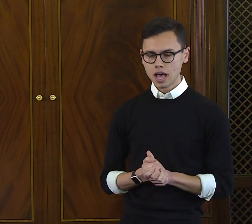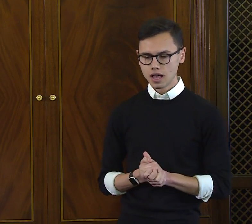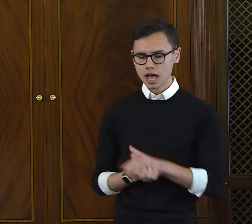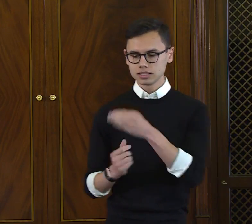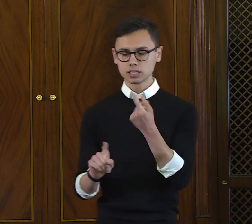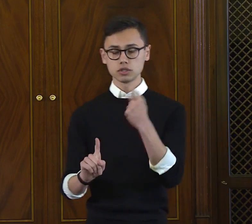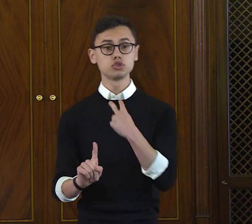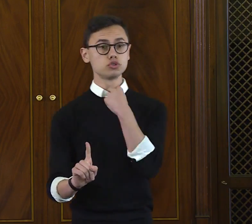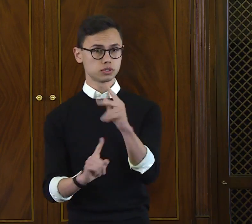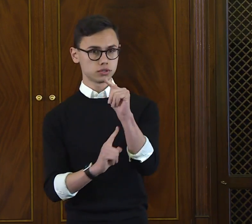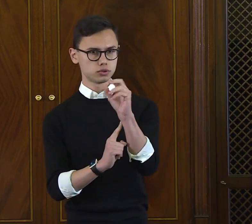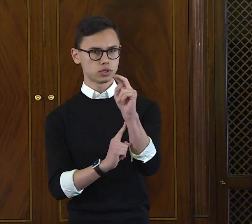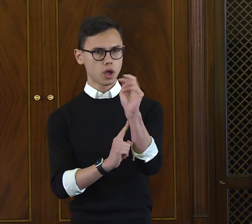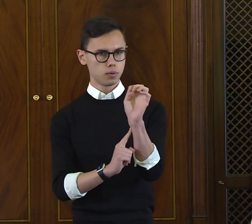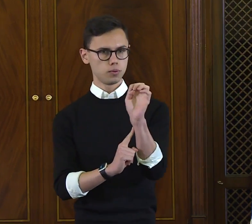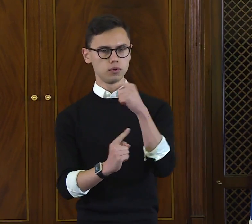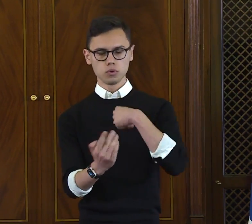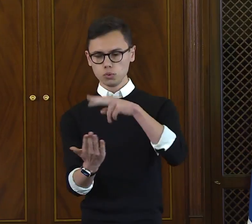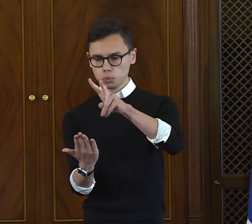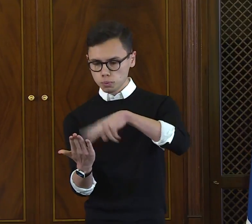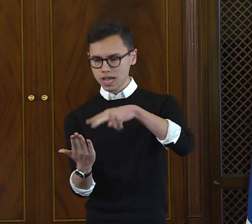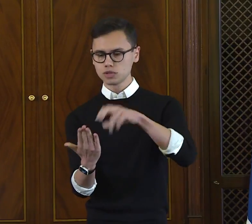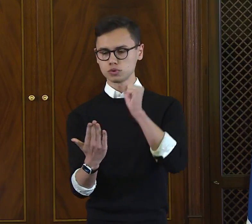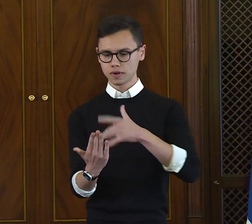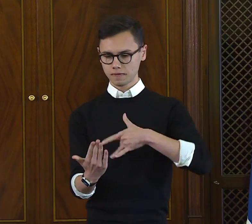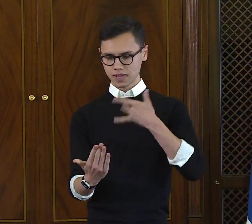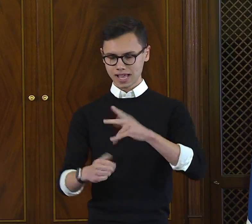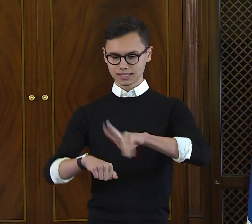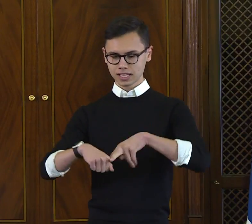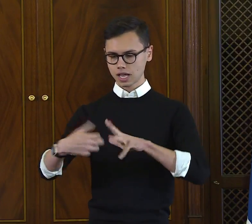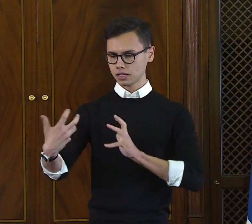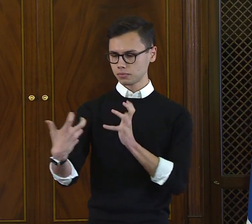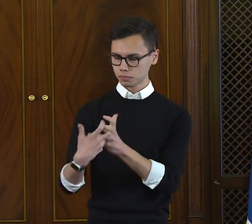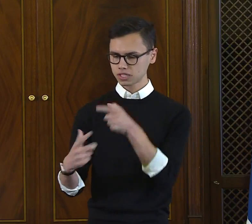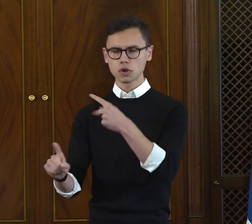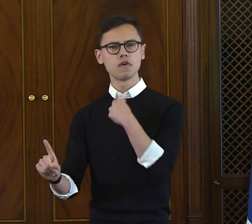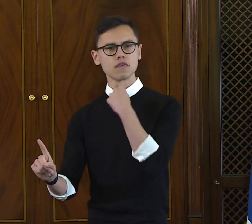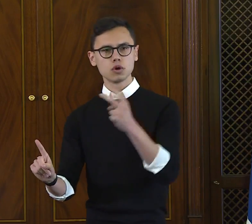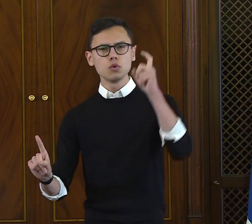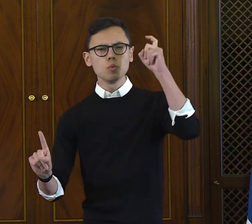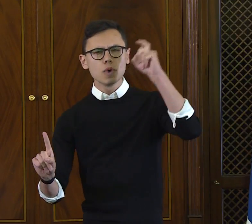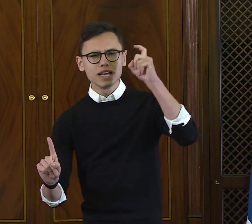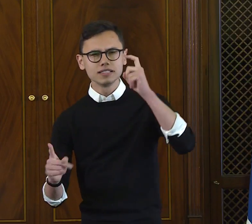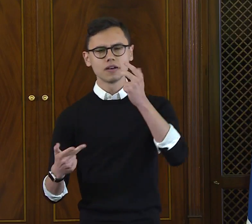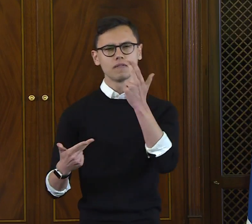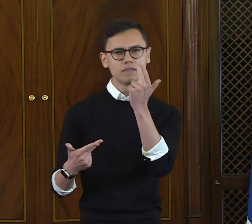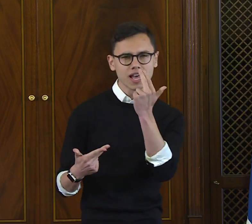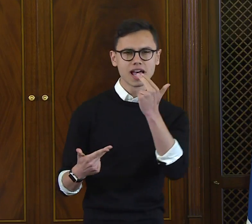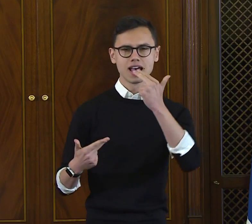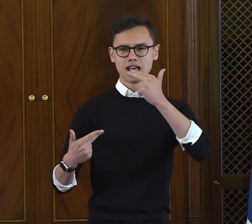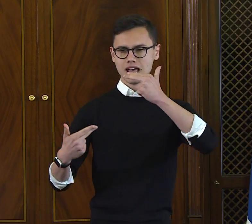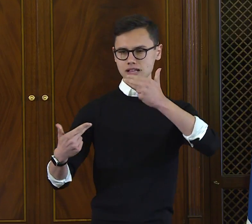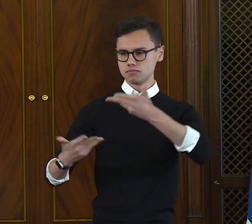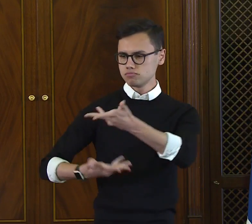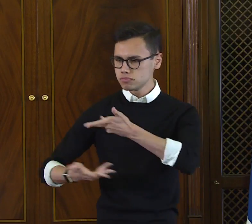like penultimate, standoffish, words that you don't normally read, and his tone was interesting as well.